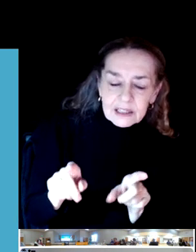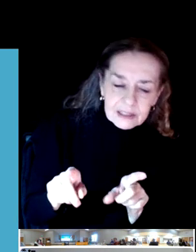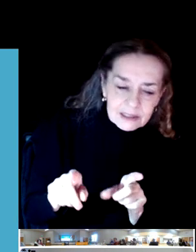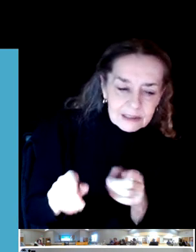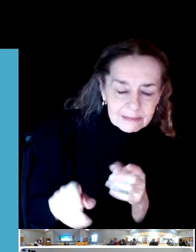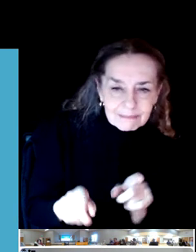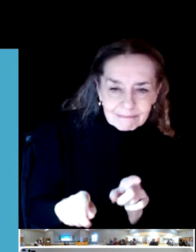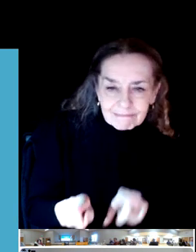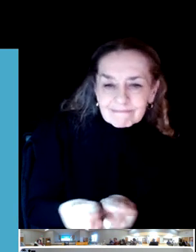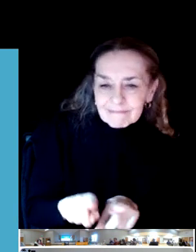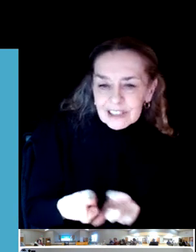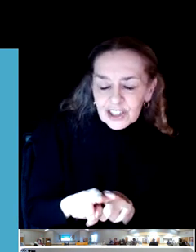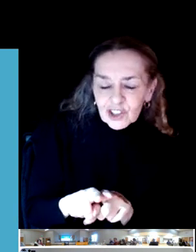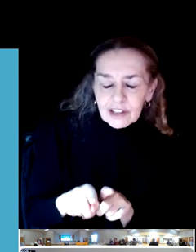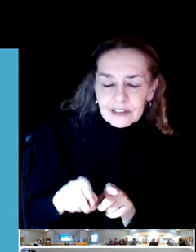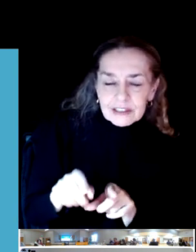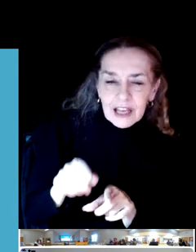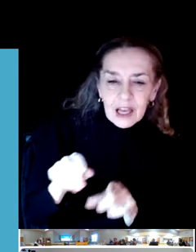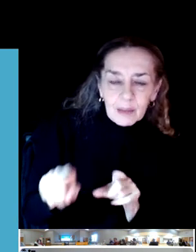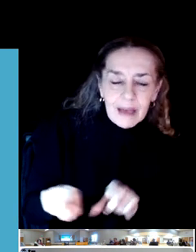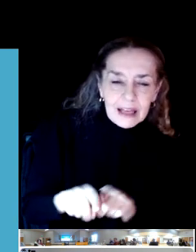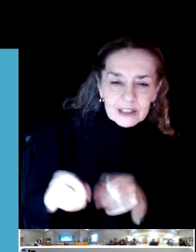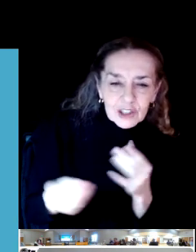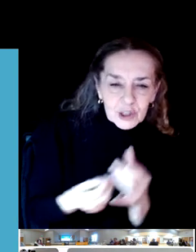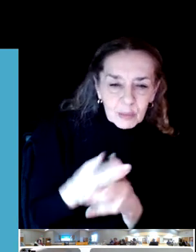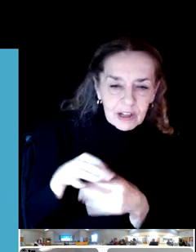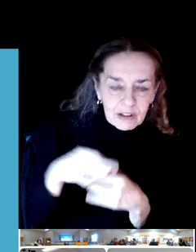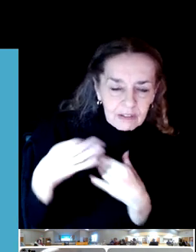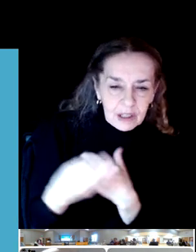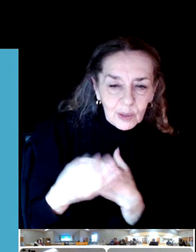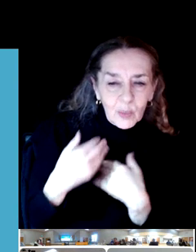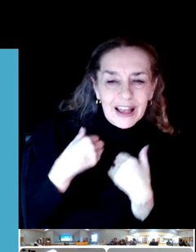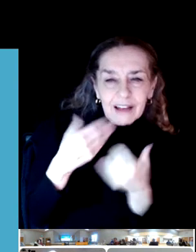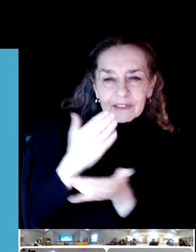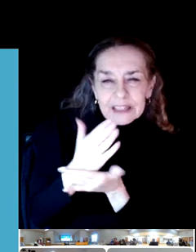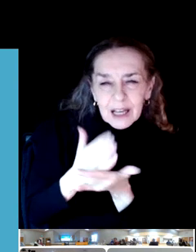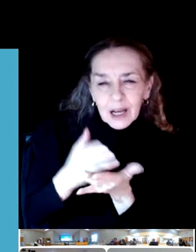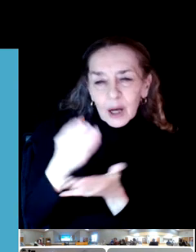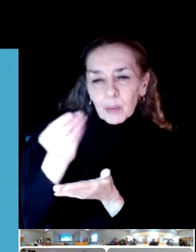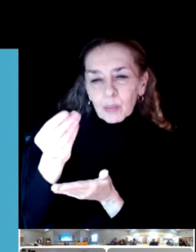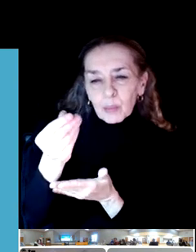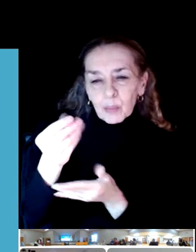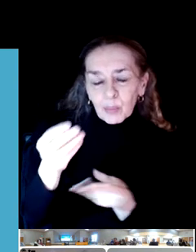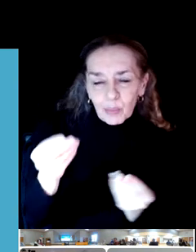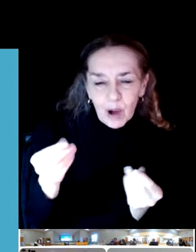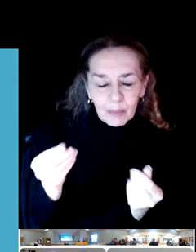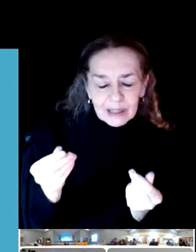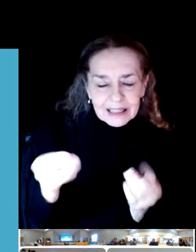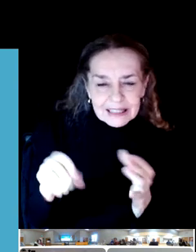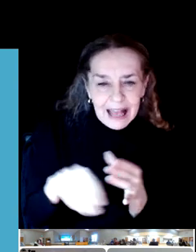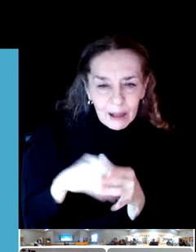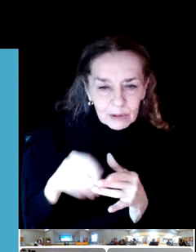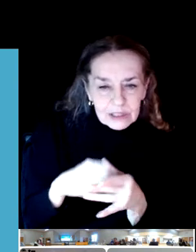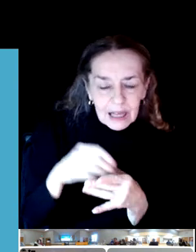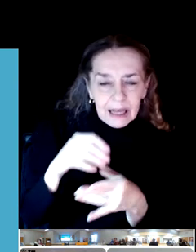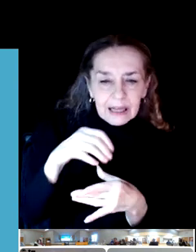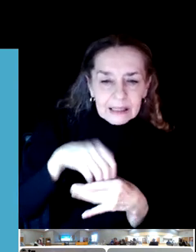So we do own some properties that are outside of the urban growth boundary within Lane County.